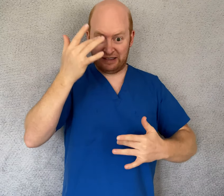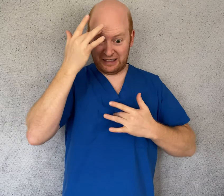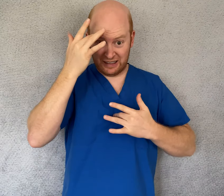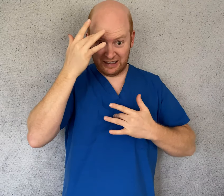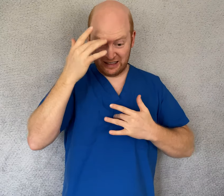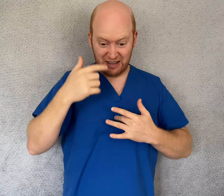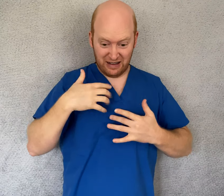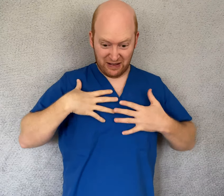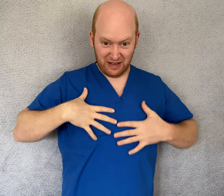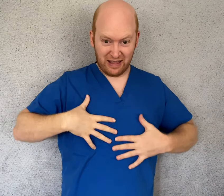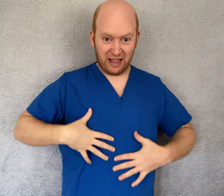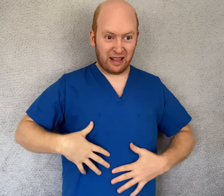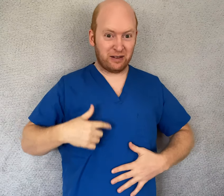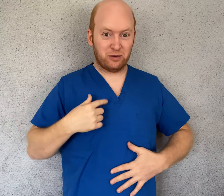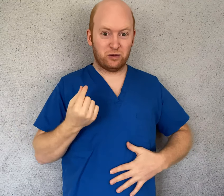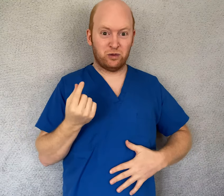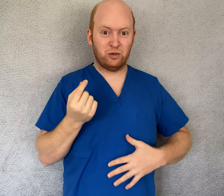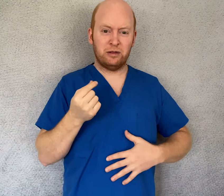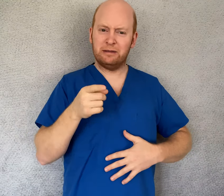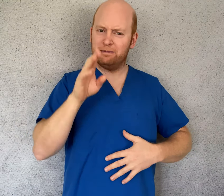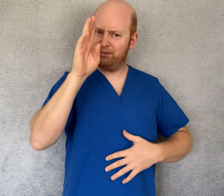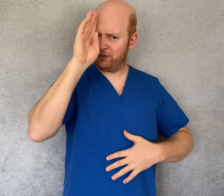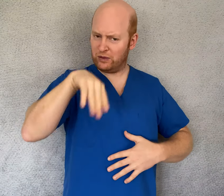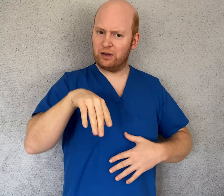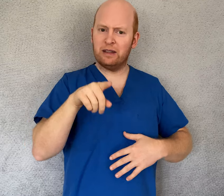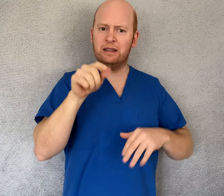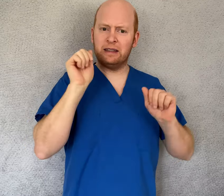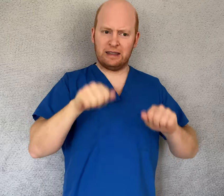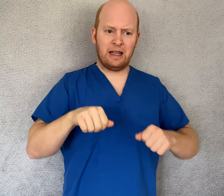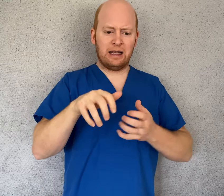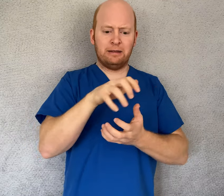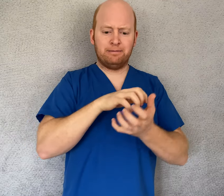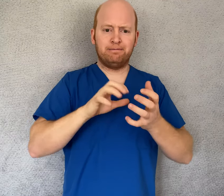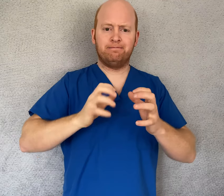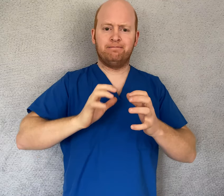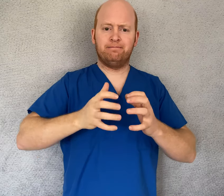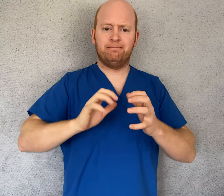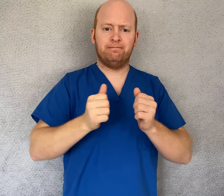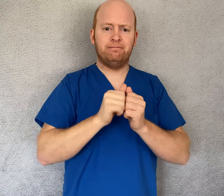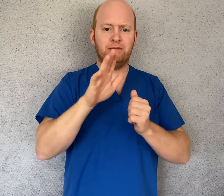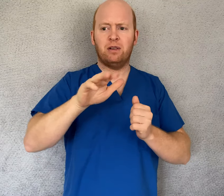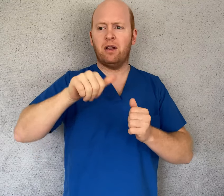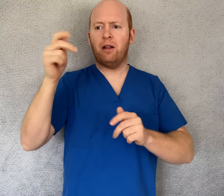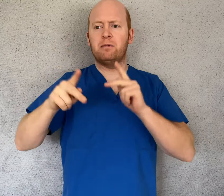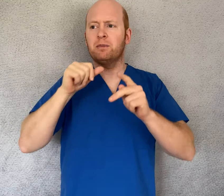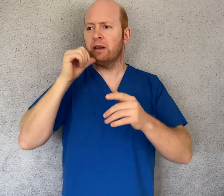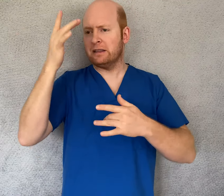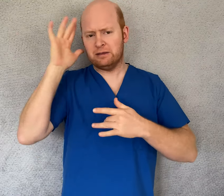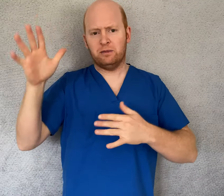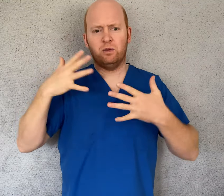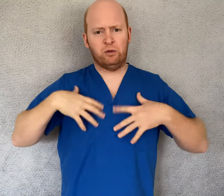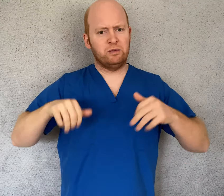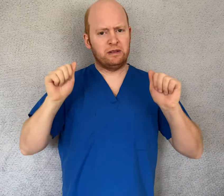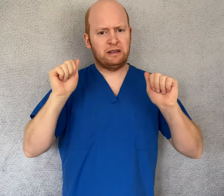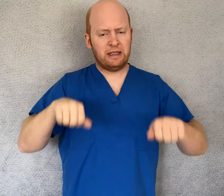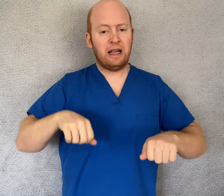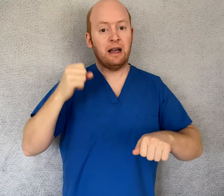have been with another sick person. Yes, you can launder contaminated clothes with other clothes.